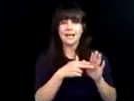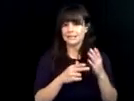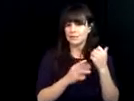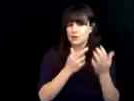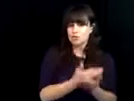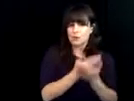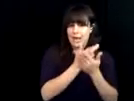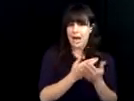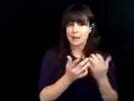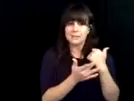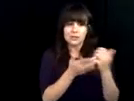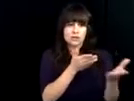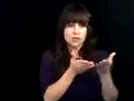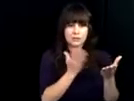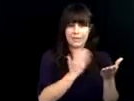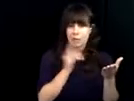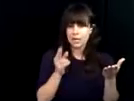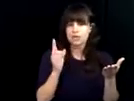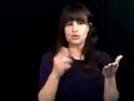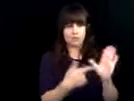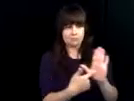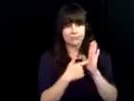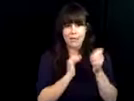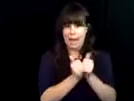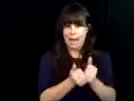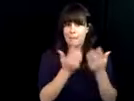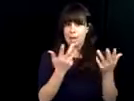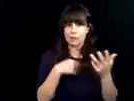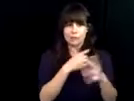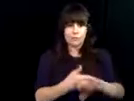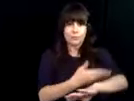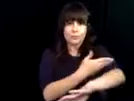is to see how how far you've come. Those words identify strongly with